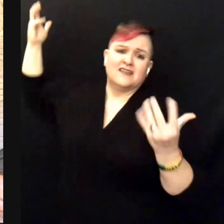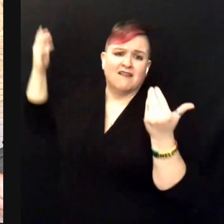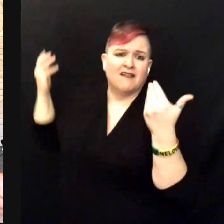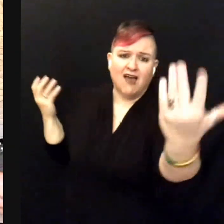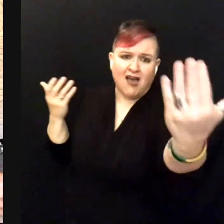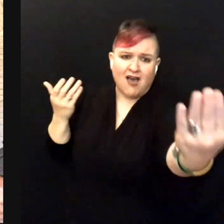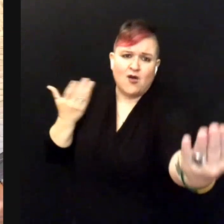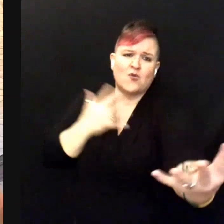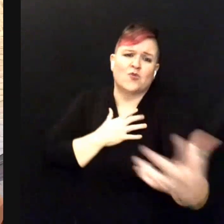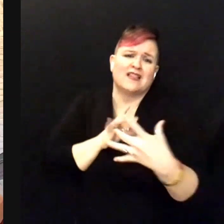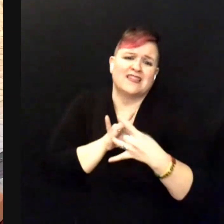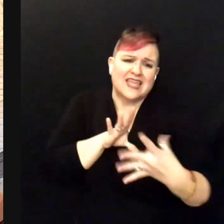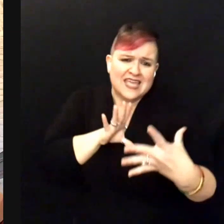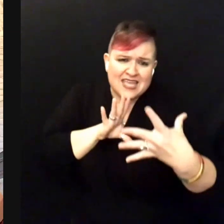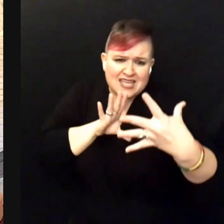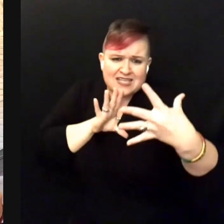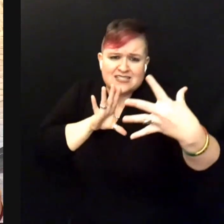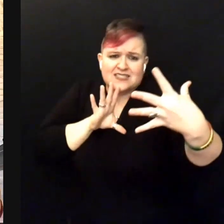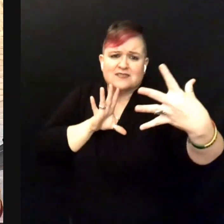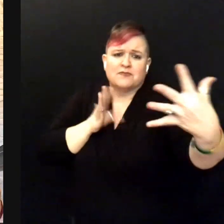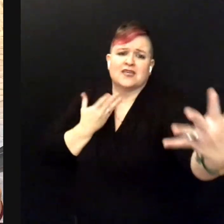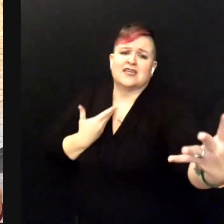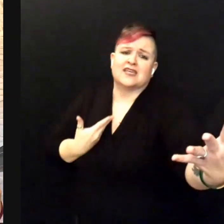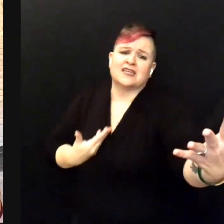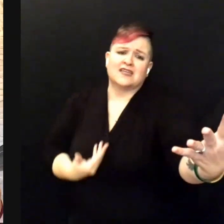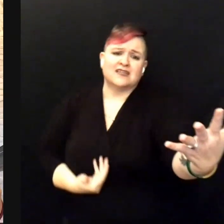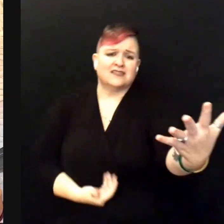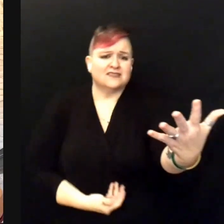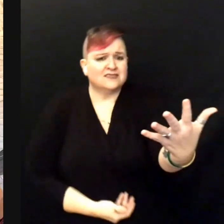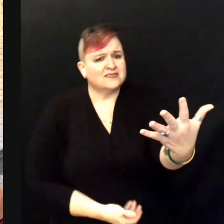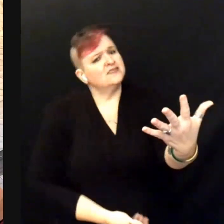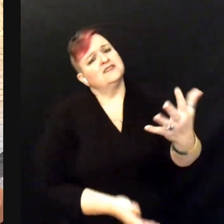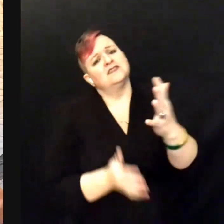Oh release me!